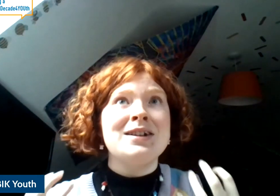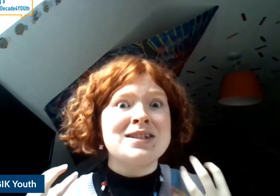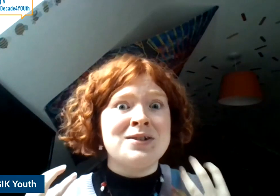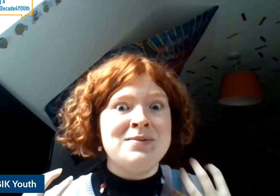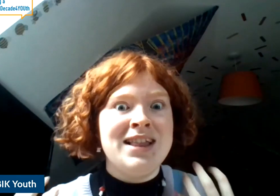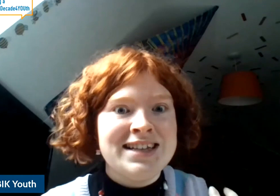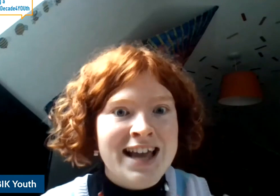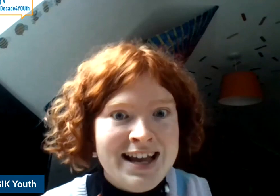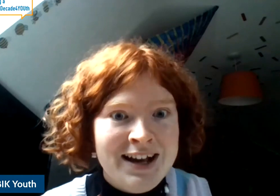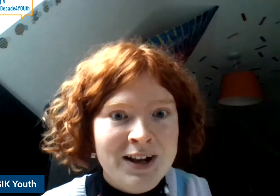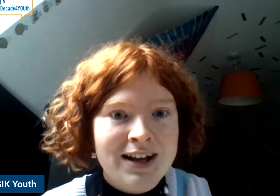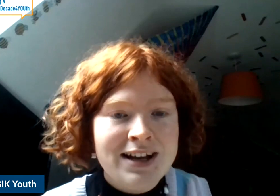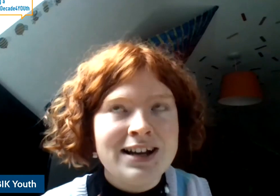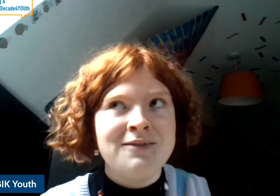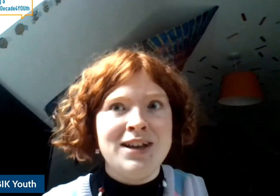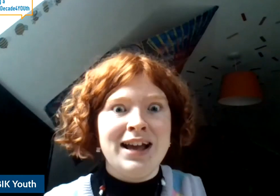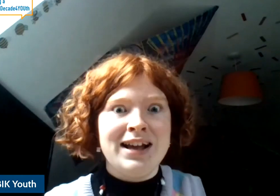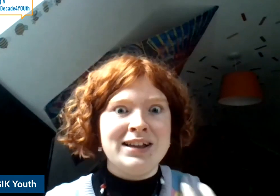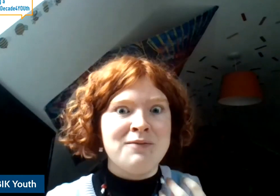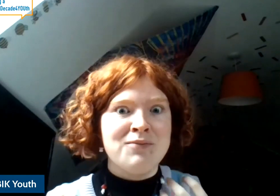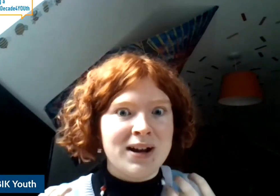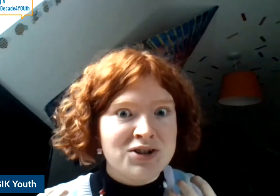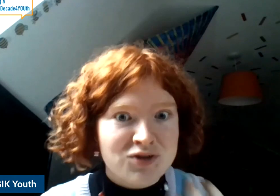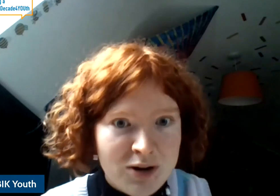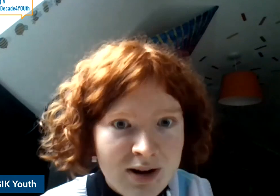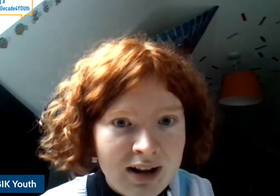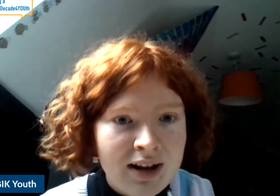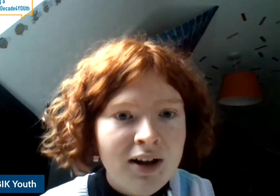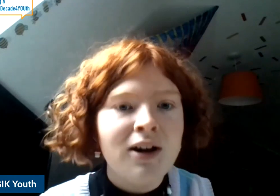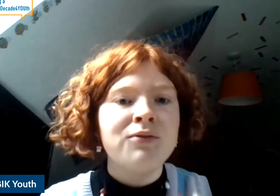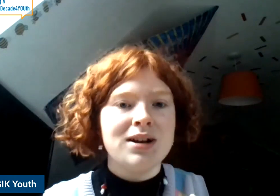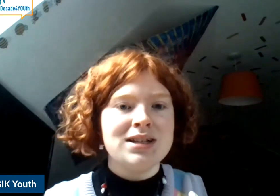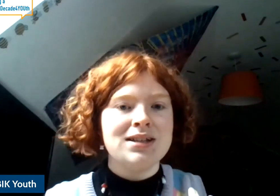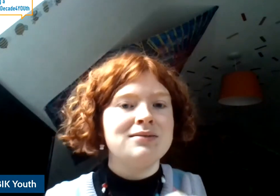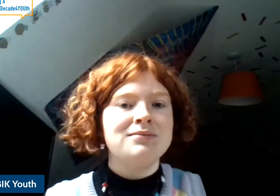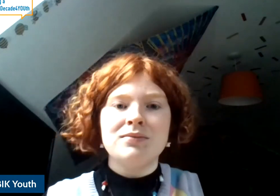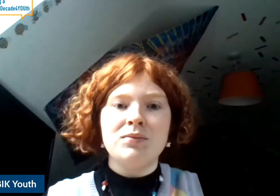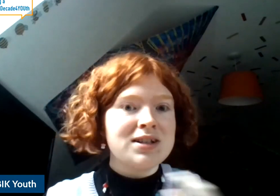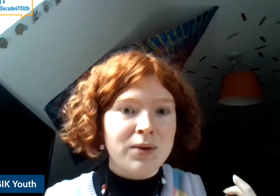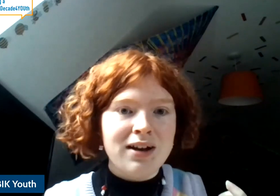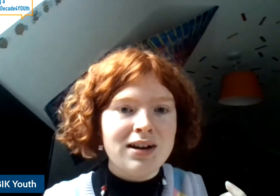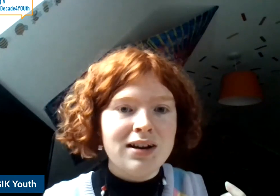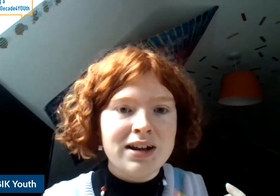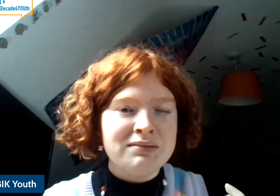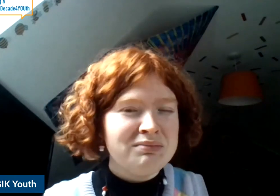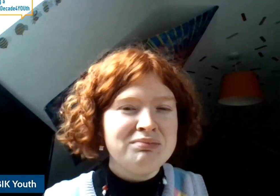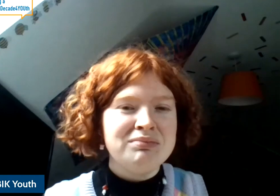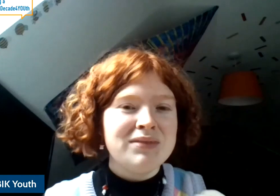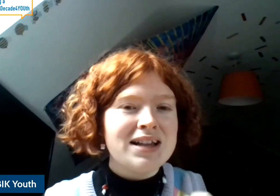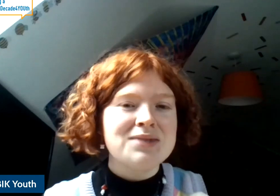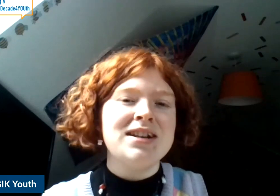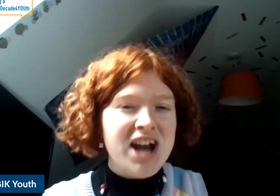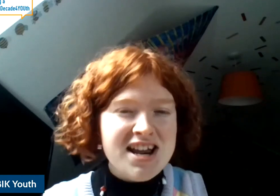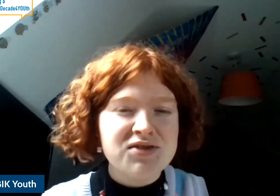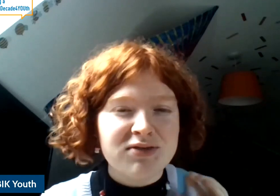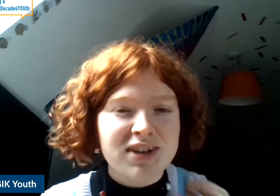less hate online and they have more control of what is going online world line. That is when change really starts to happen.